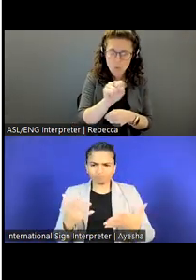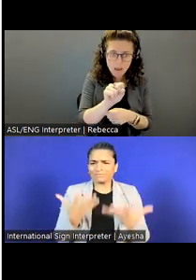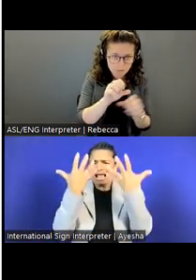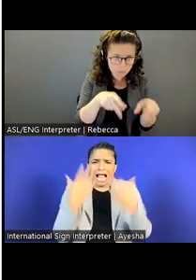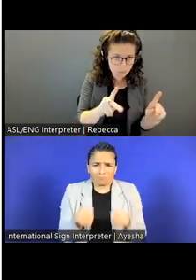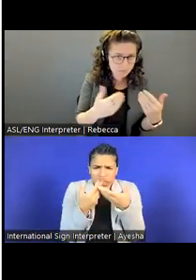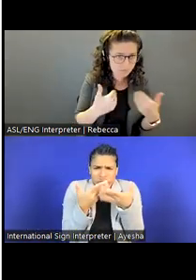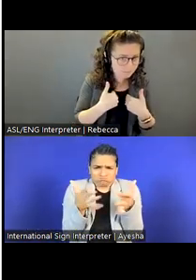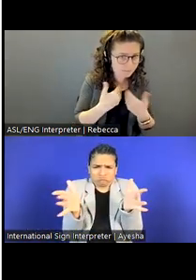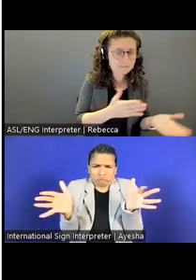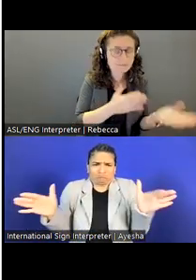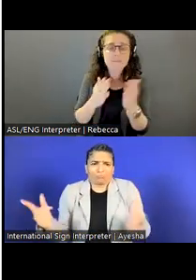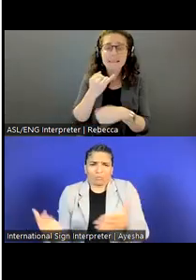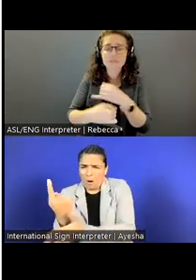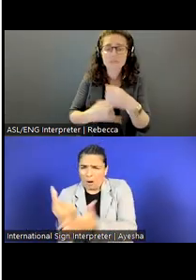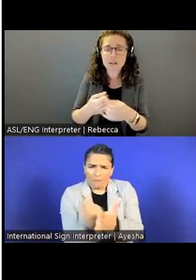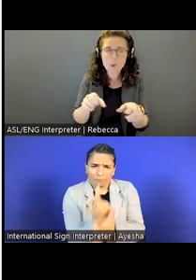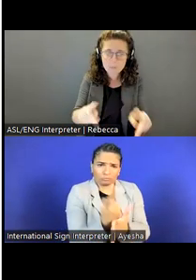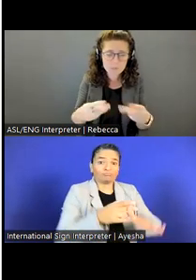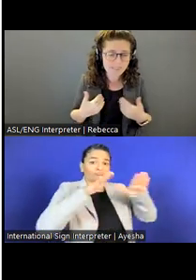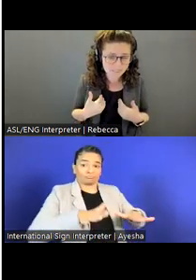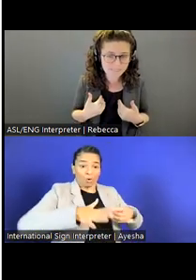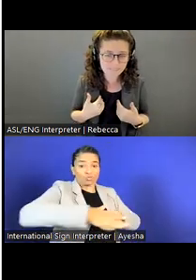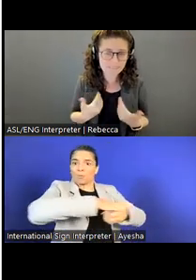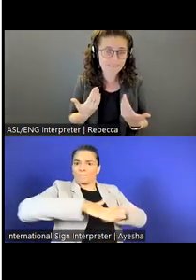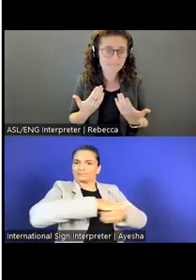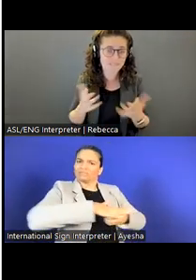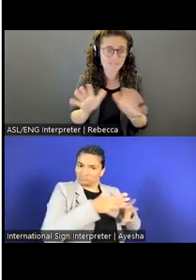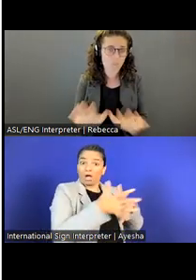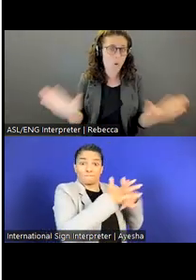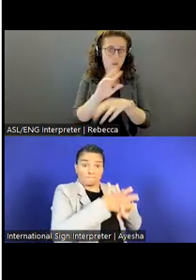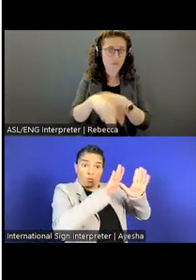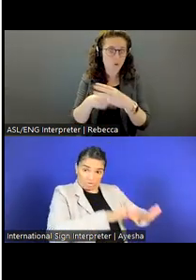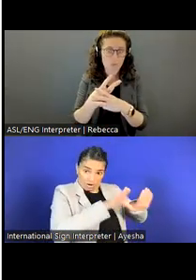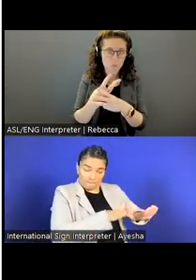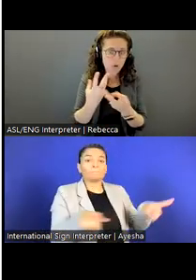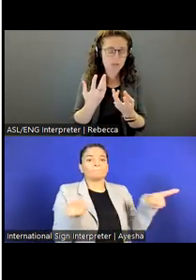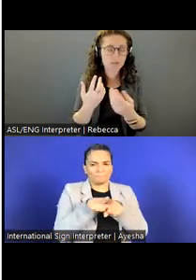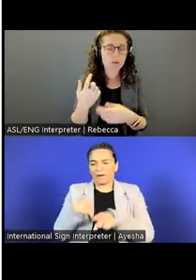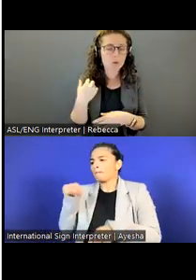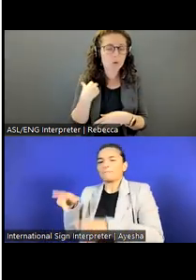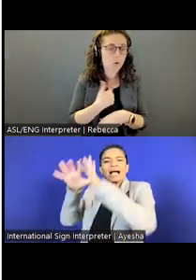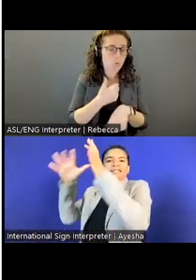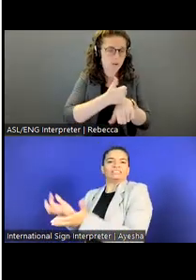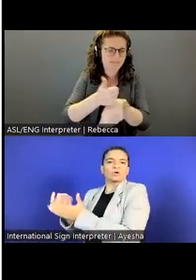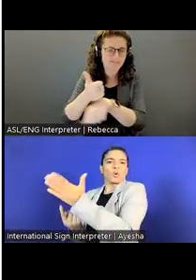We have international opportunities throughout the world. We have a presence in over 20 countries.